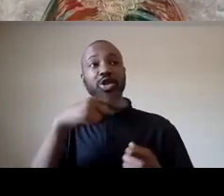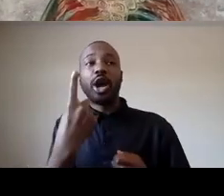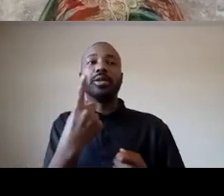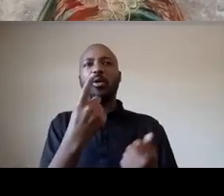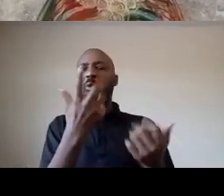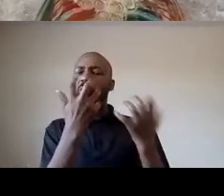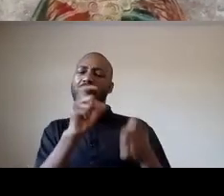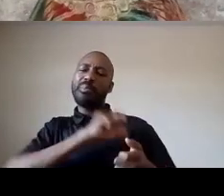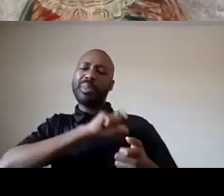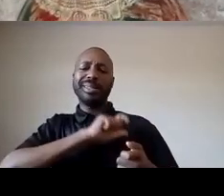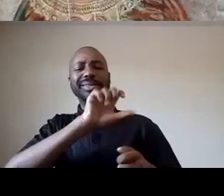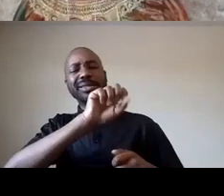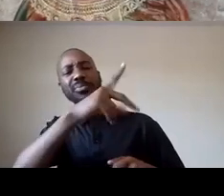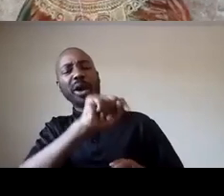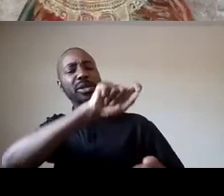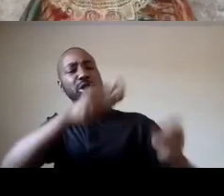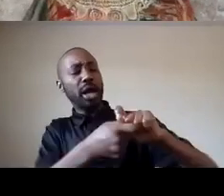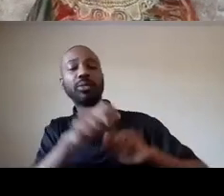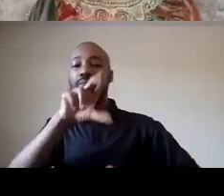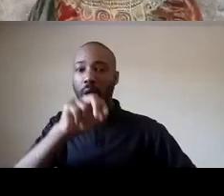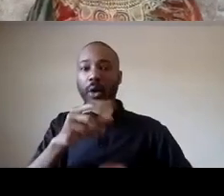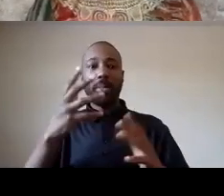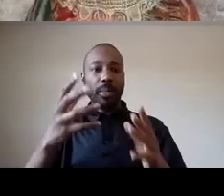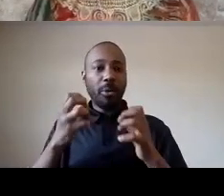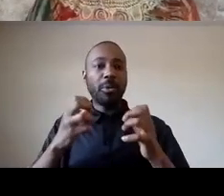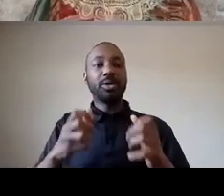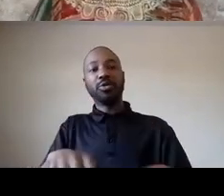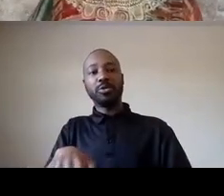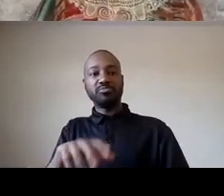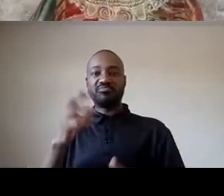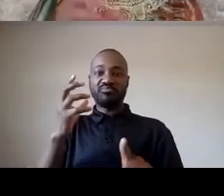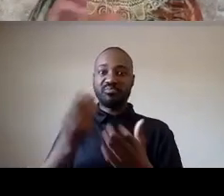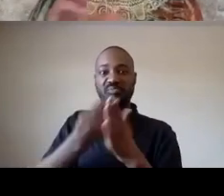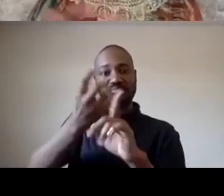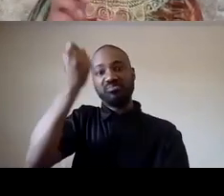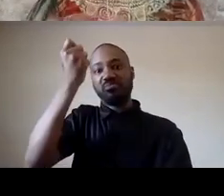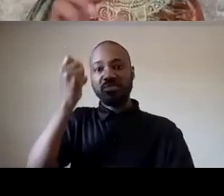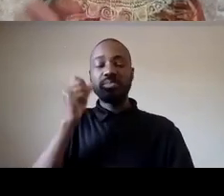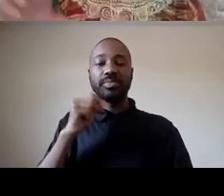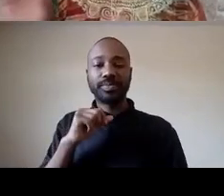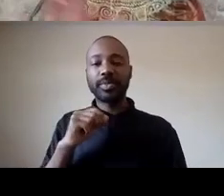the minneapolis police department um and so we need to uplift these